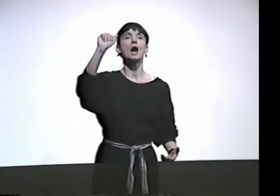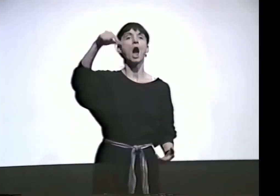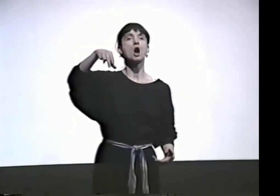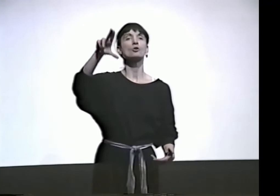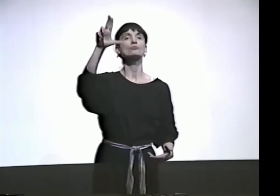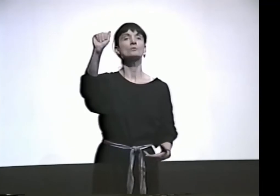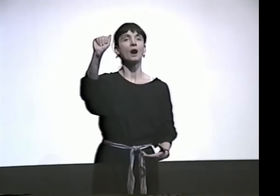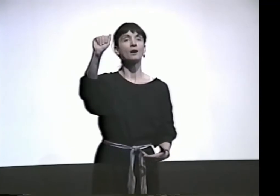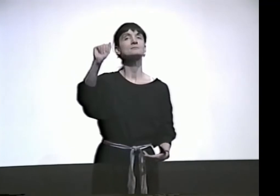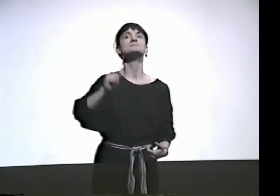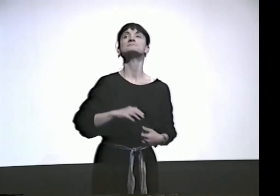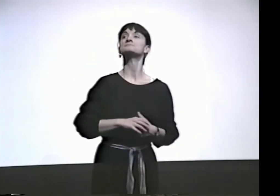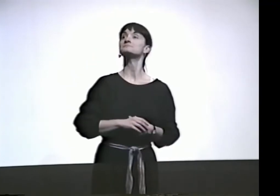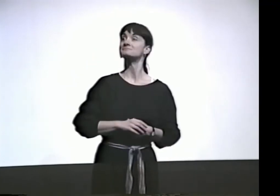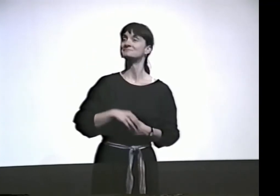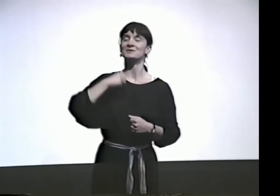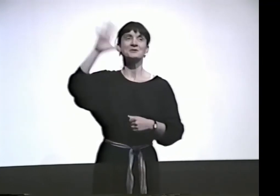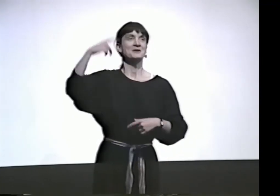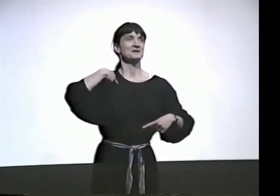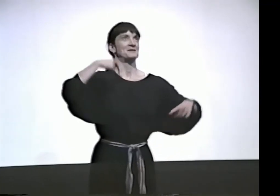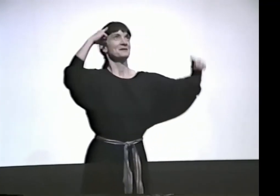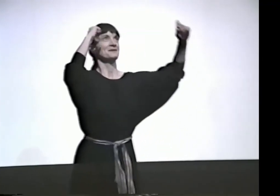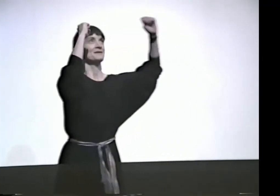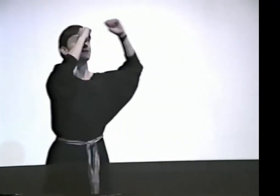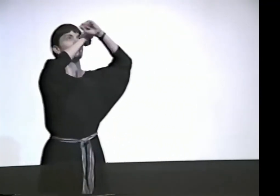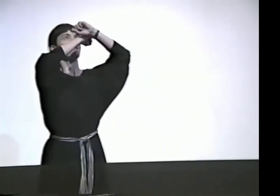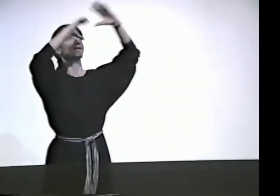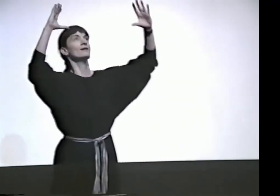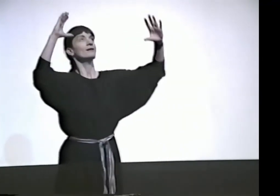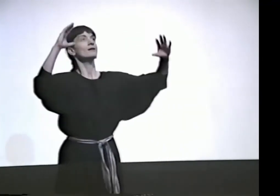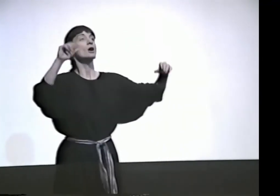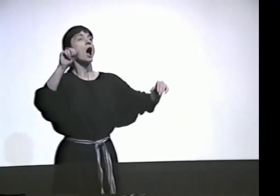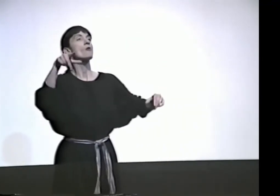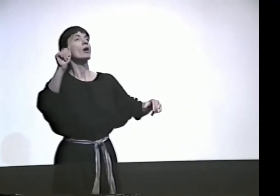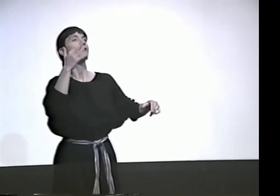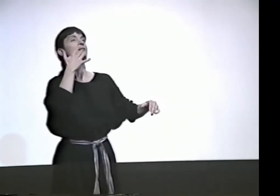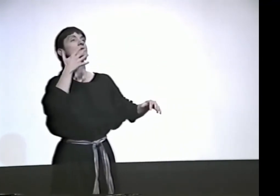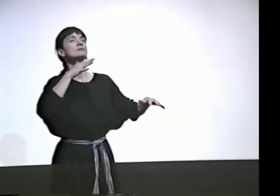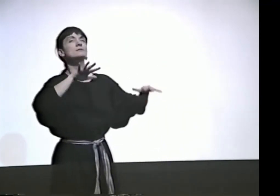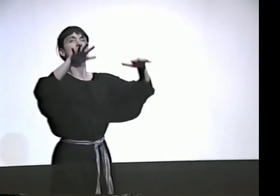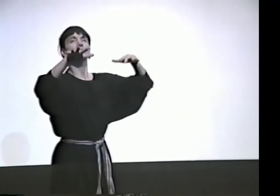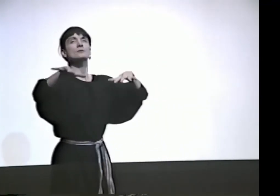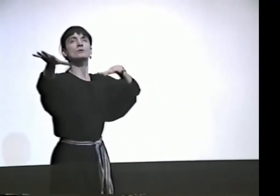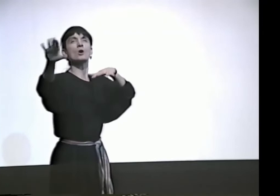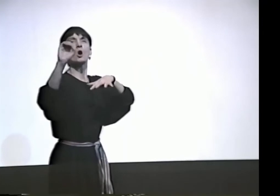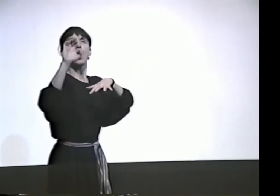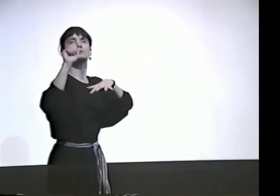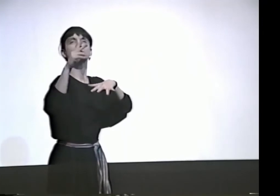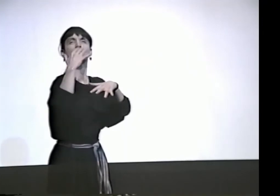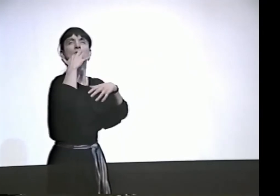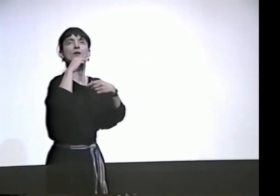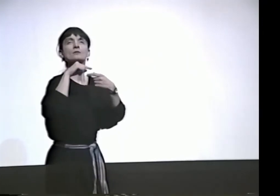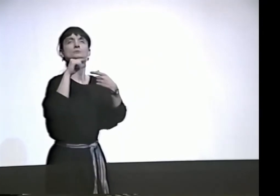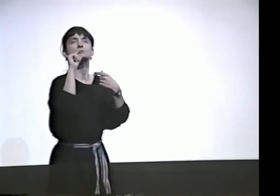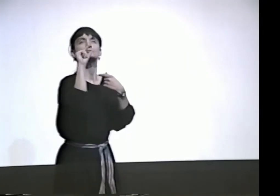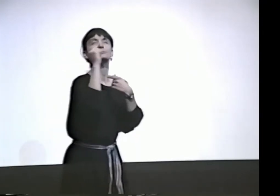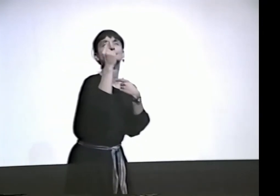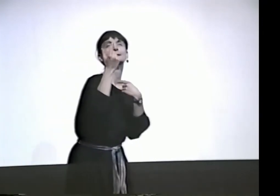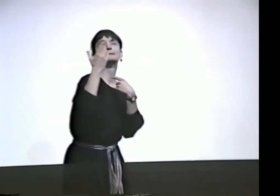AND IT SAID THAT IT WOULD BE AQUA. I WAS THRILLED. I HAD THIS PICTURE IN MY HEAD OF WHAT THAT AQUA SKIRT WAS GOING TO BE LIKE, LIKE THE OCEAN,